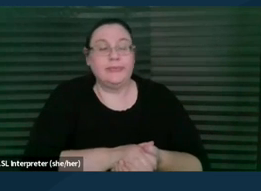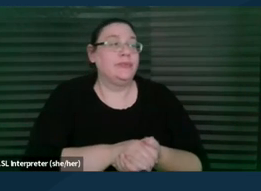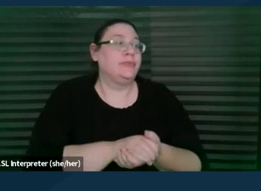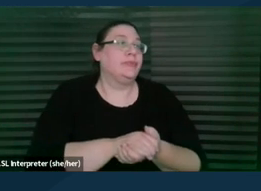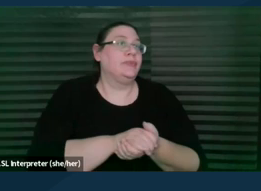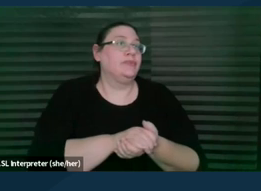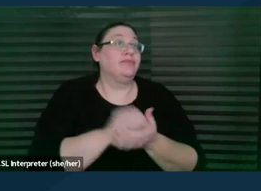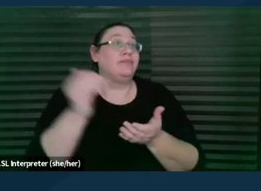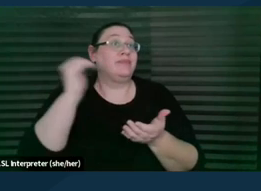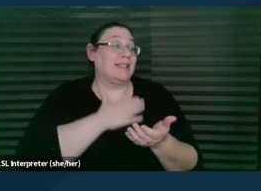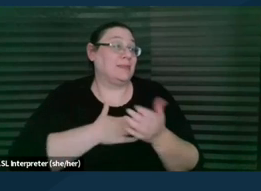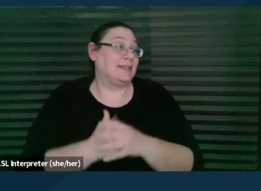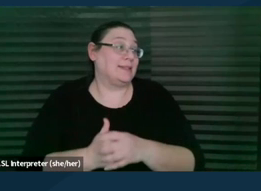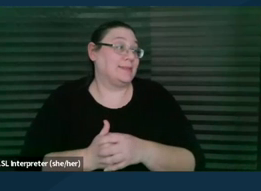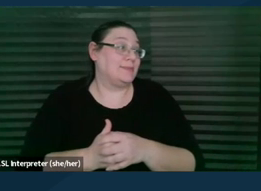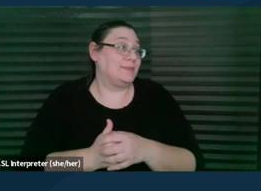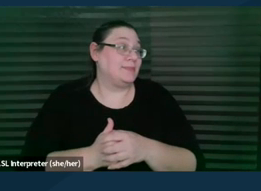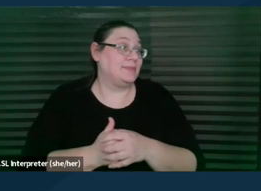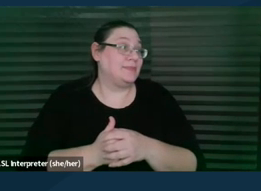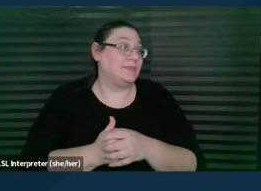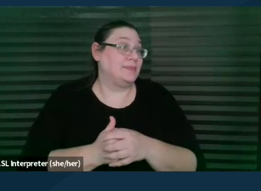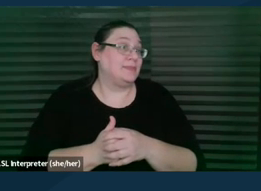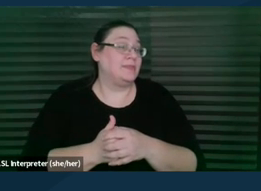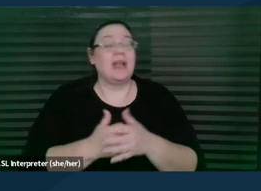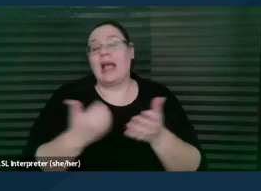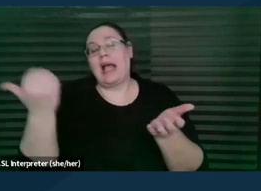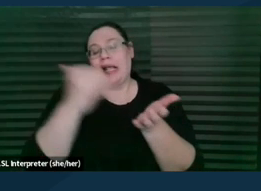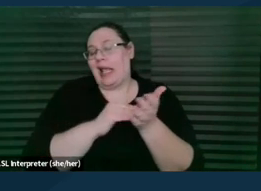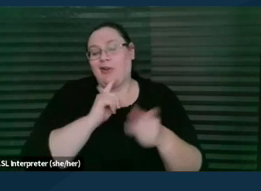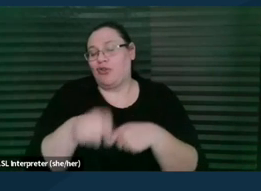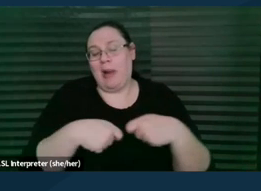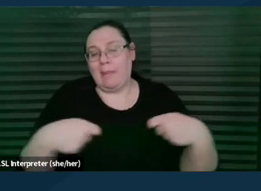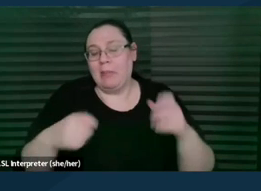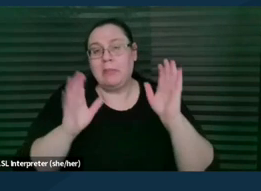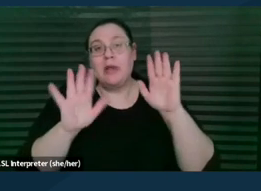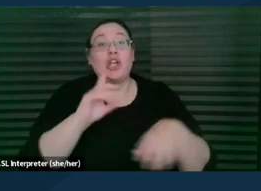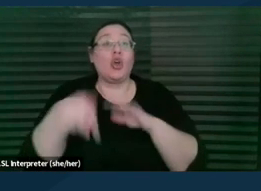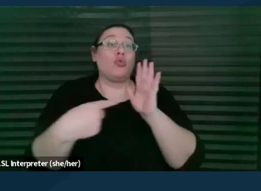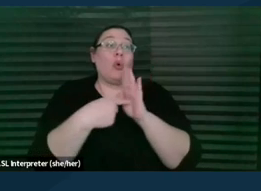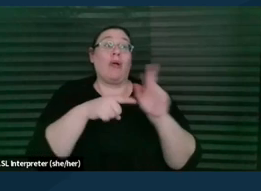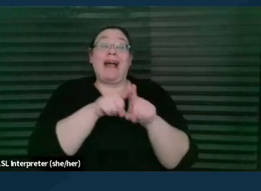Next slide, please. And so again, just to wrap up, your role as a non-attorney is to support